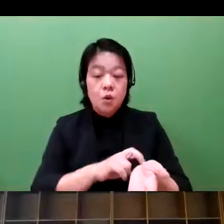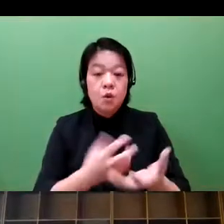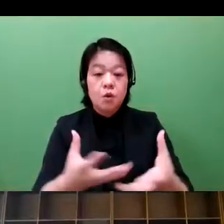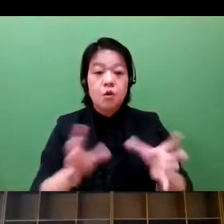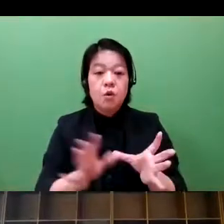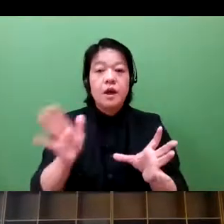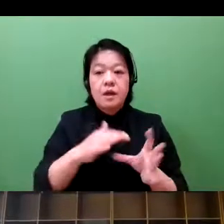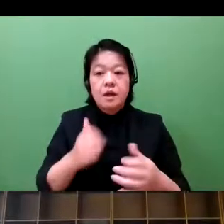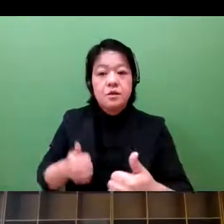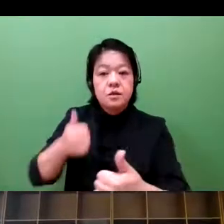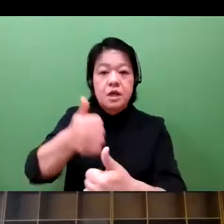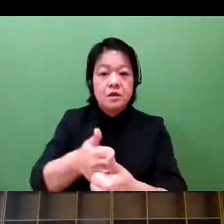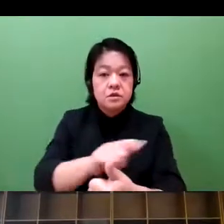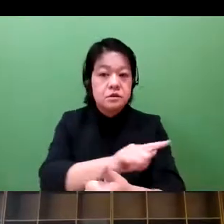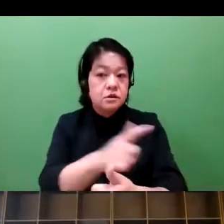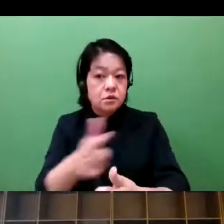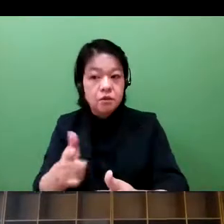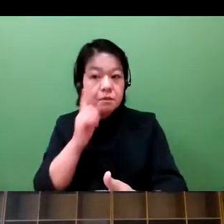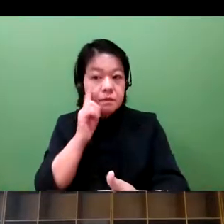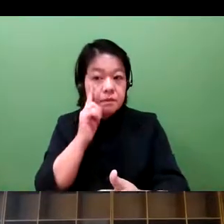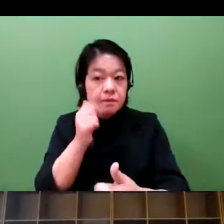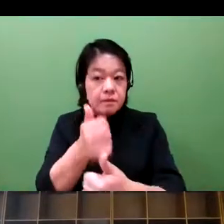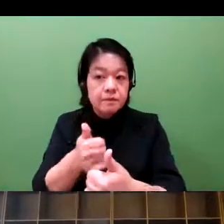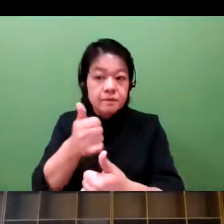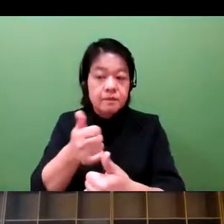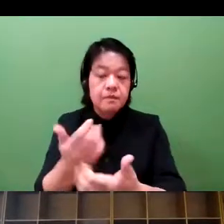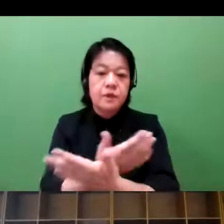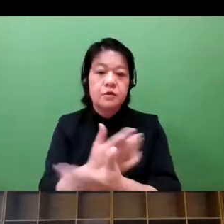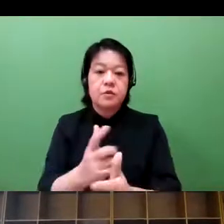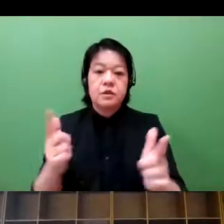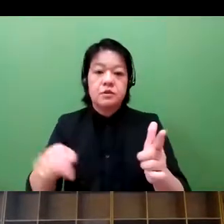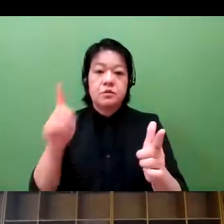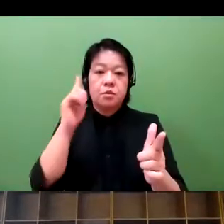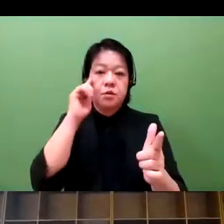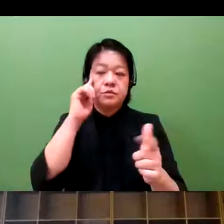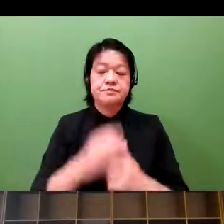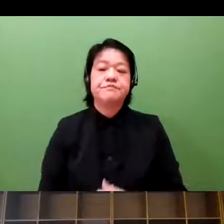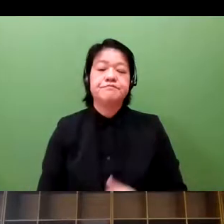because it deals with preventive medicine, diagnosis, and so forth.